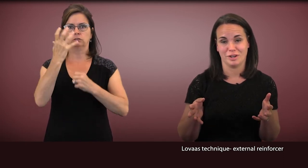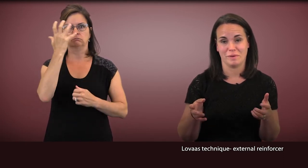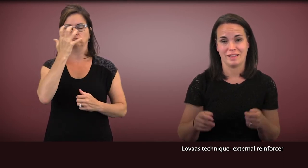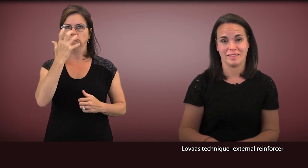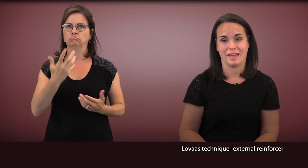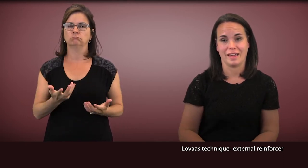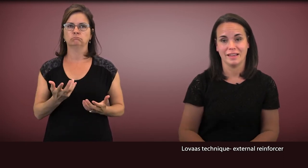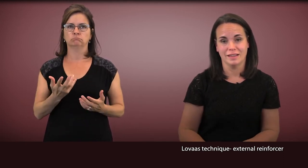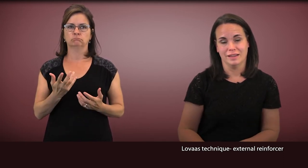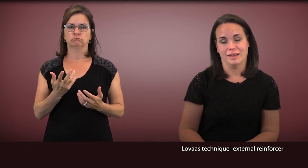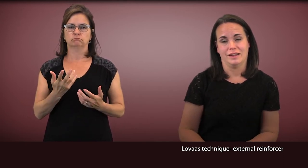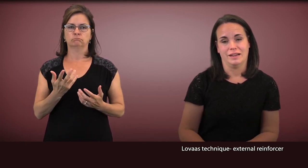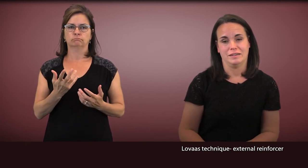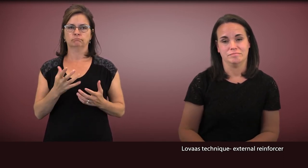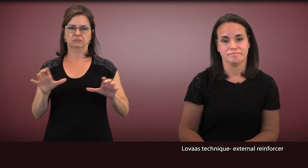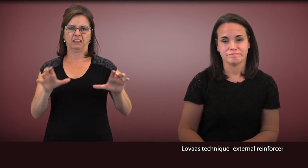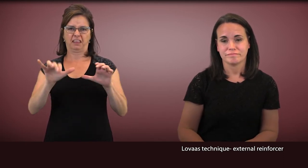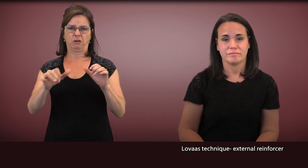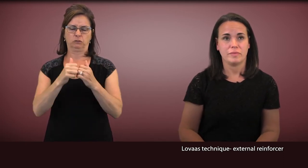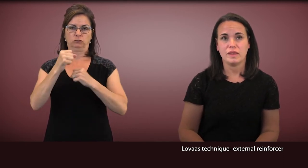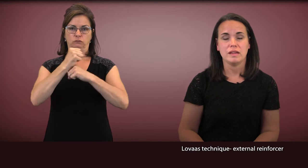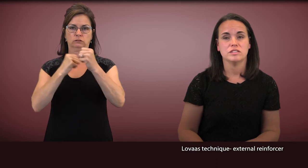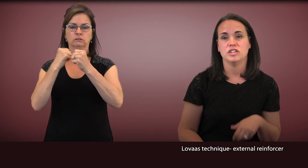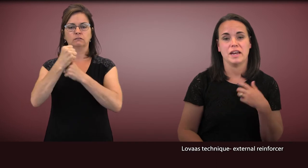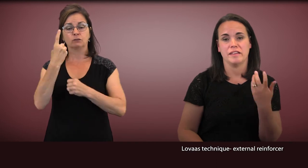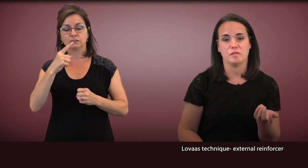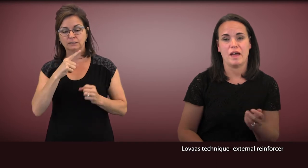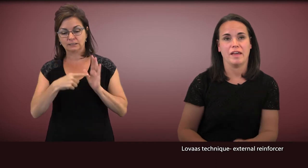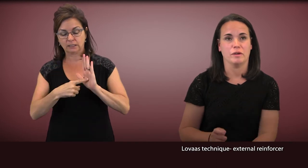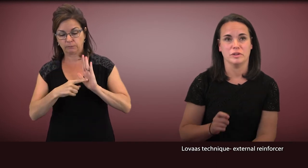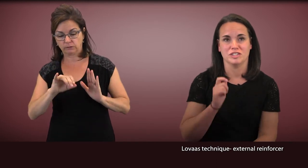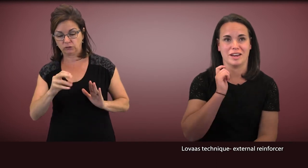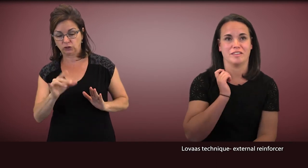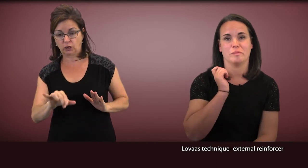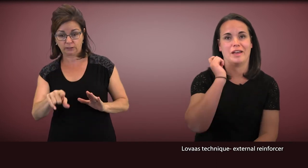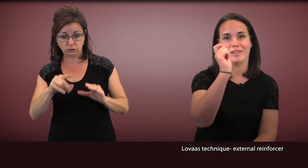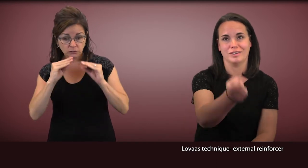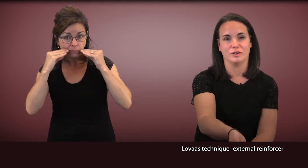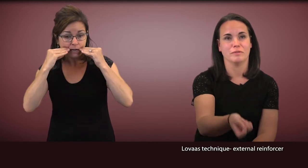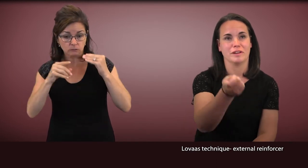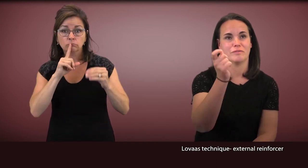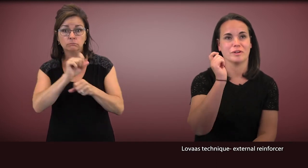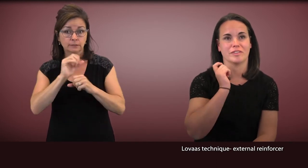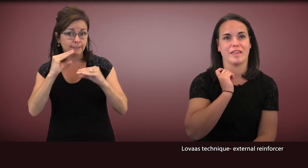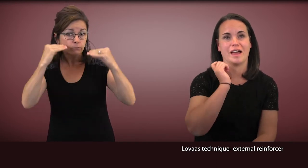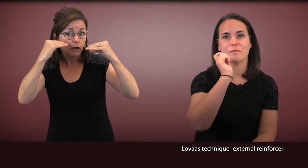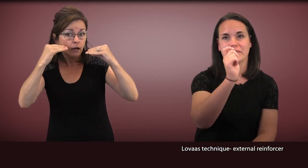Where you might say, "Johnny, smile", and when Johnny smiled, you reinforced that